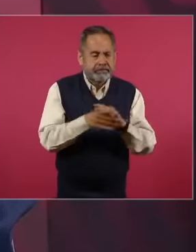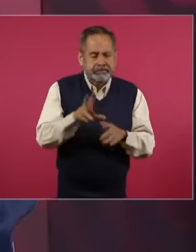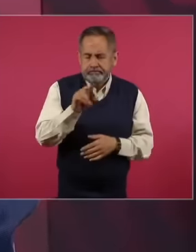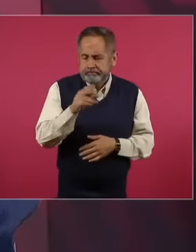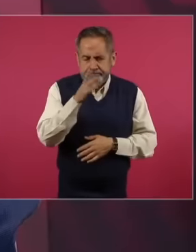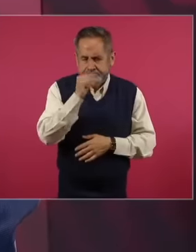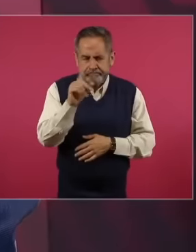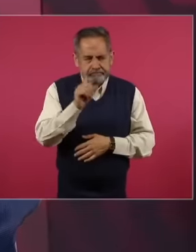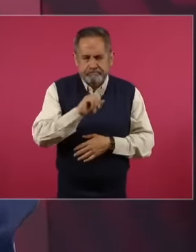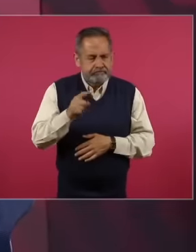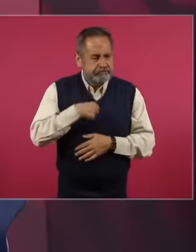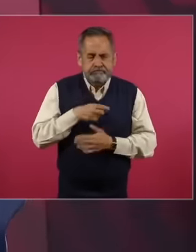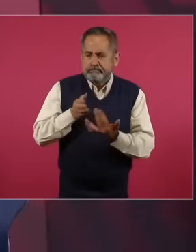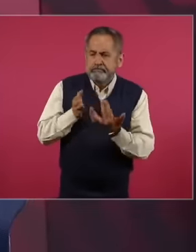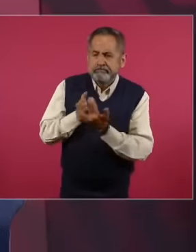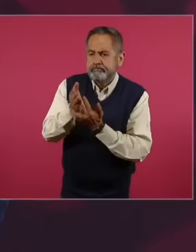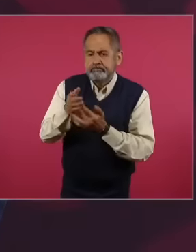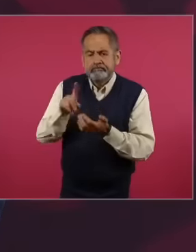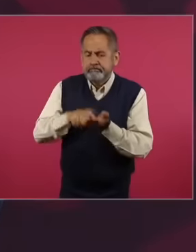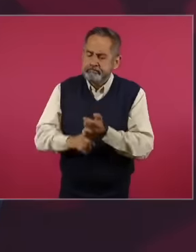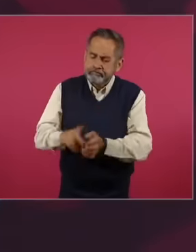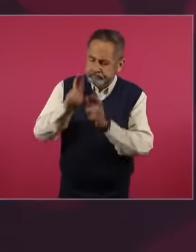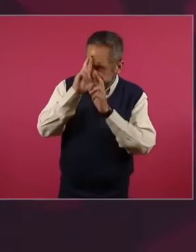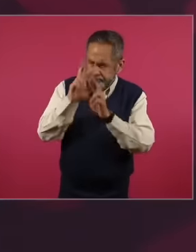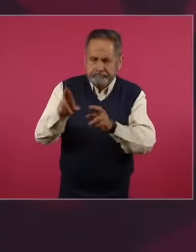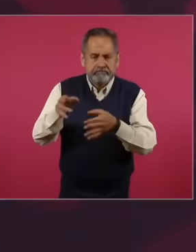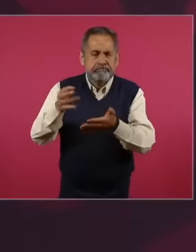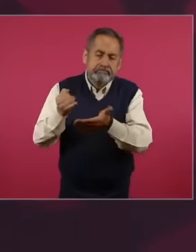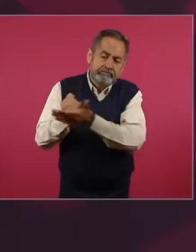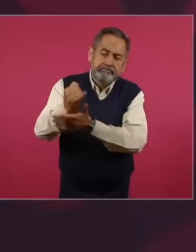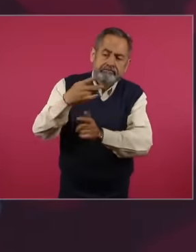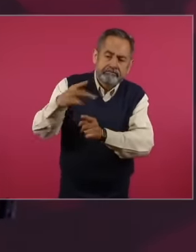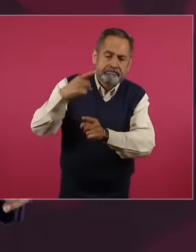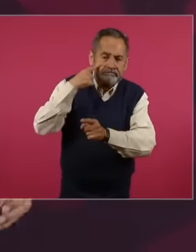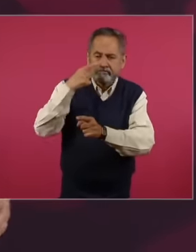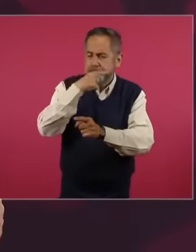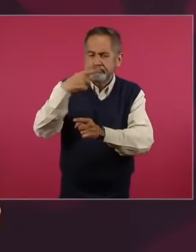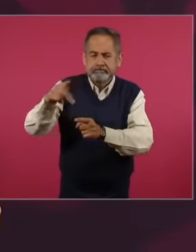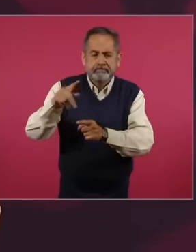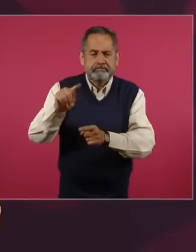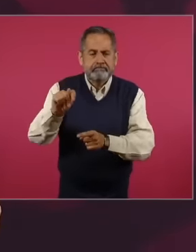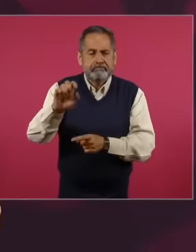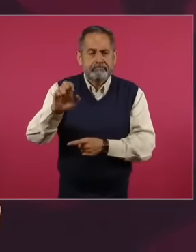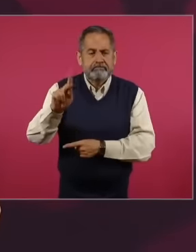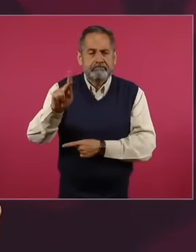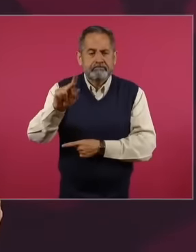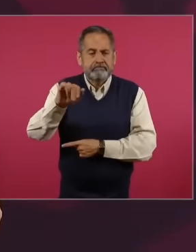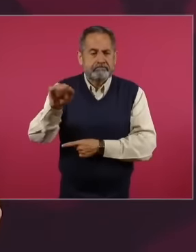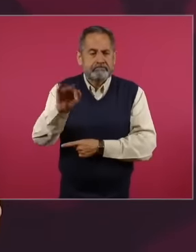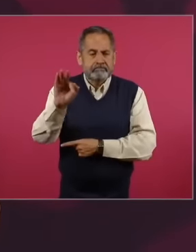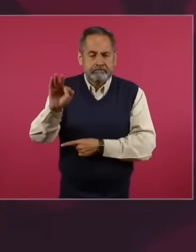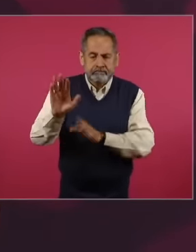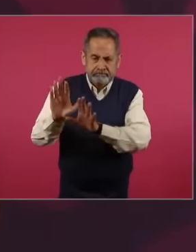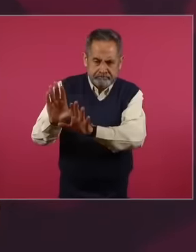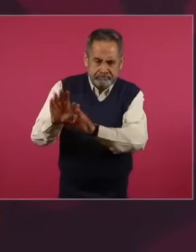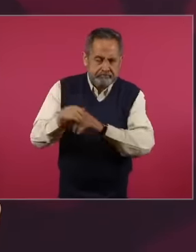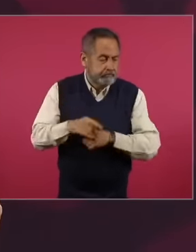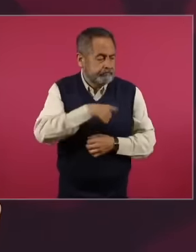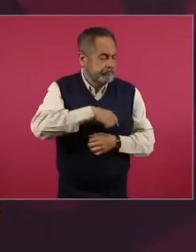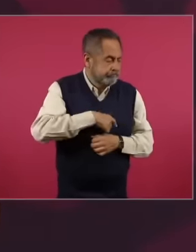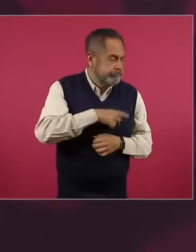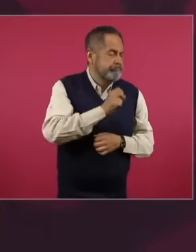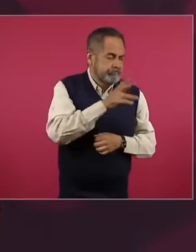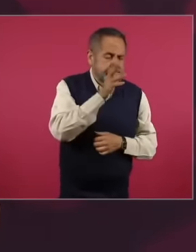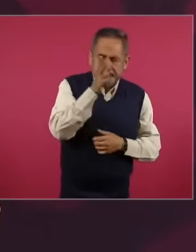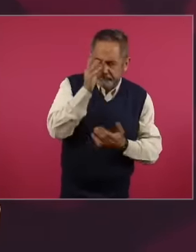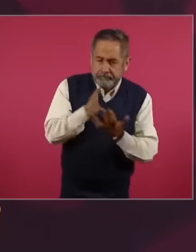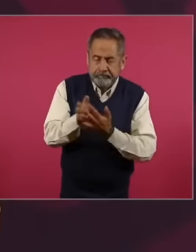what which corresponds to the electoral court but now it is worse